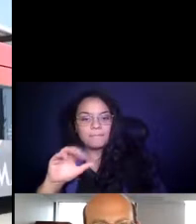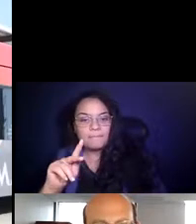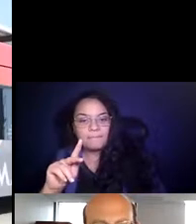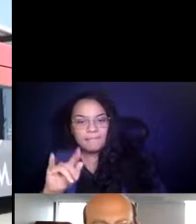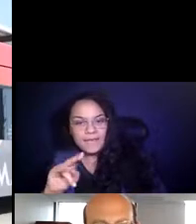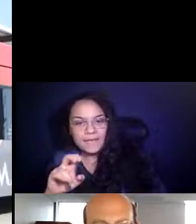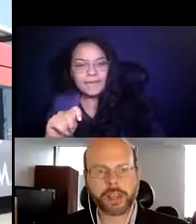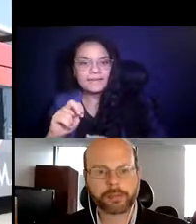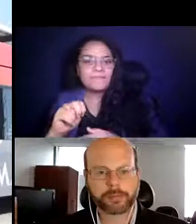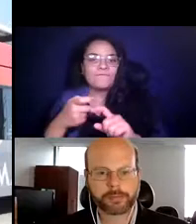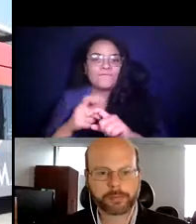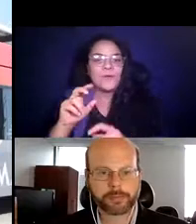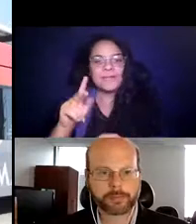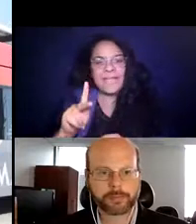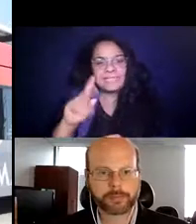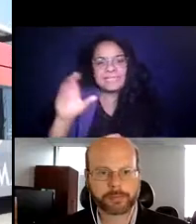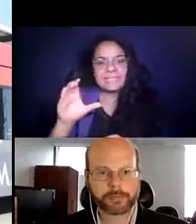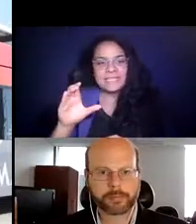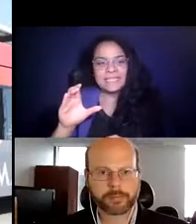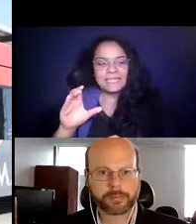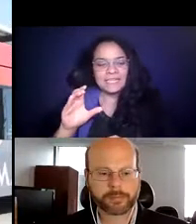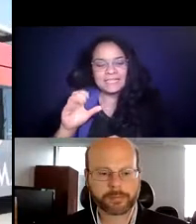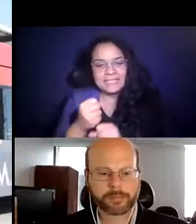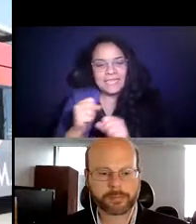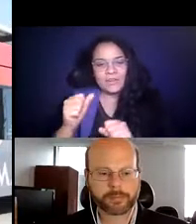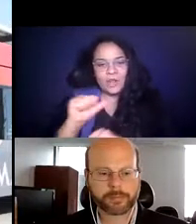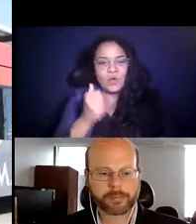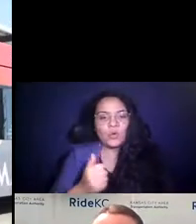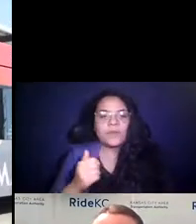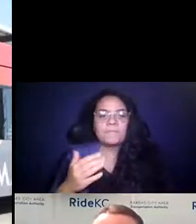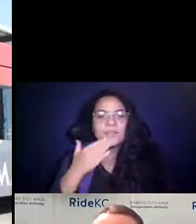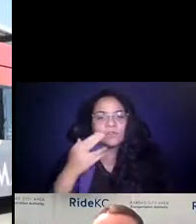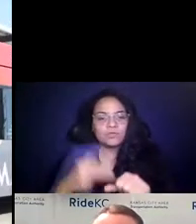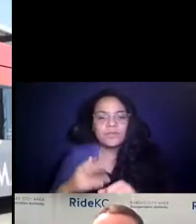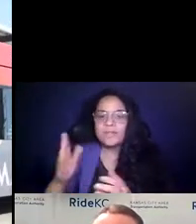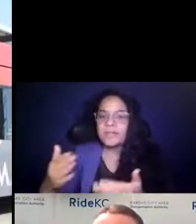14:57:59 Robbie, thank you for joining us today. 14:58:02 >> Thanks a lot, Paul. 14:58:05 I'll tell you what.